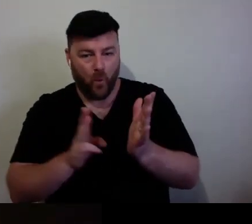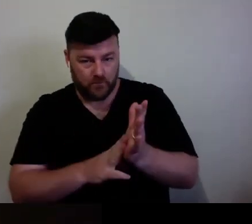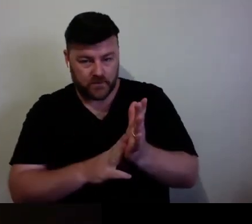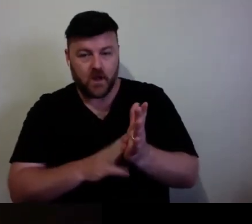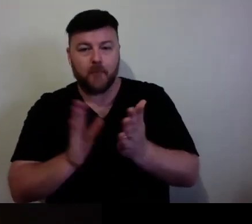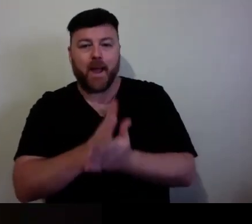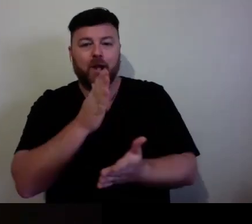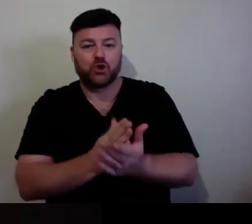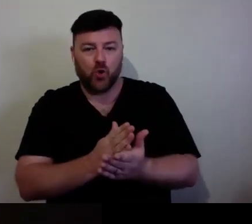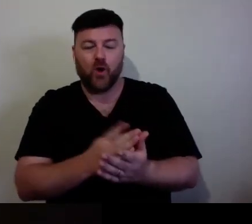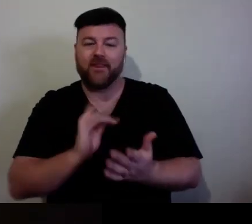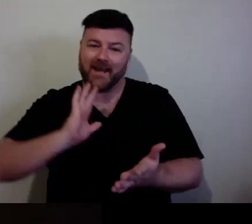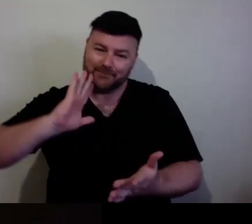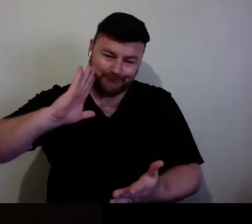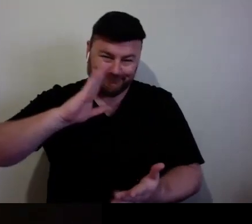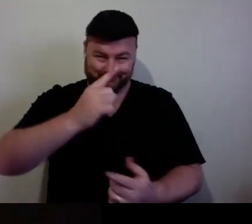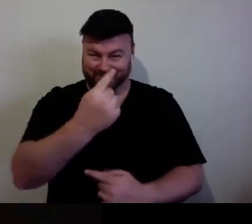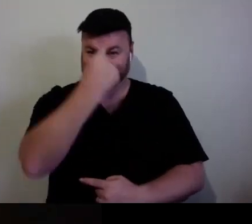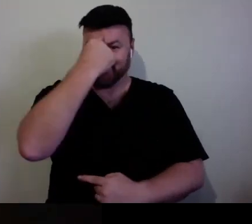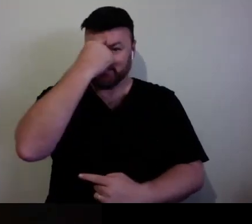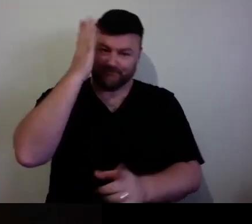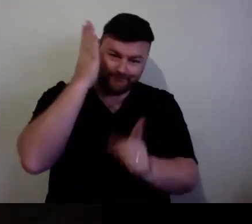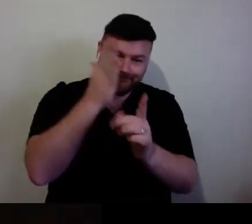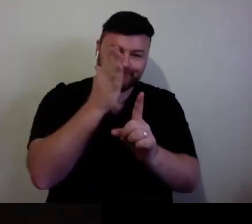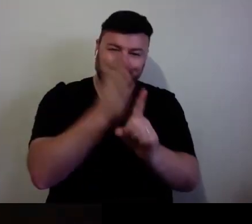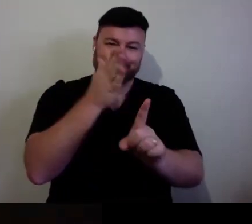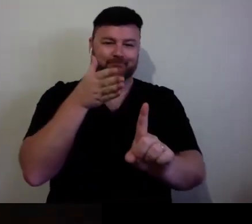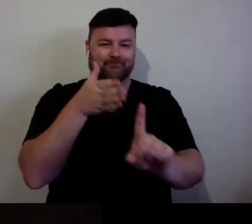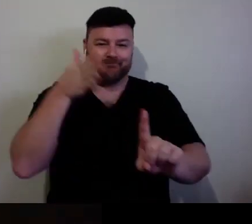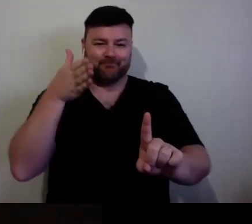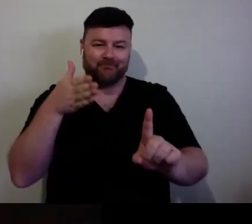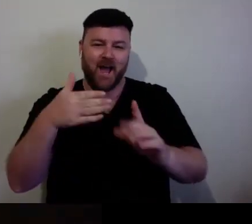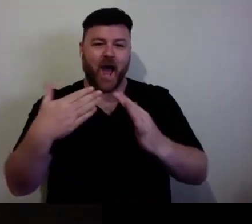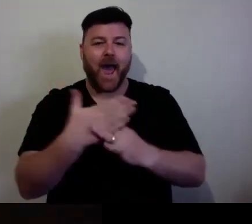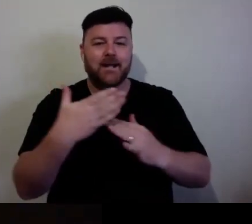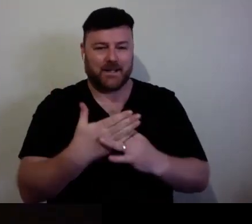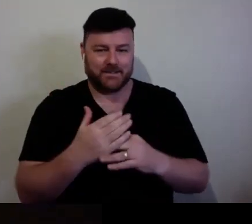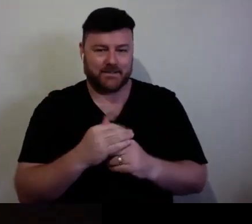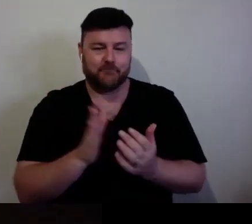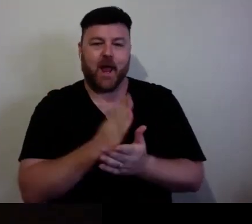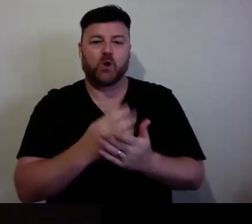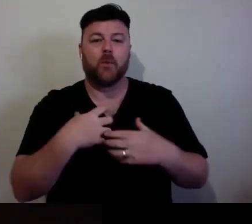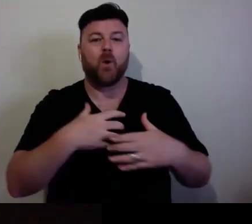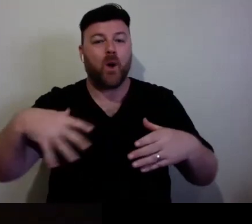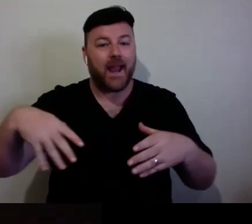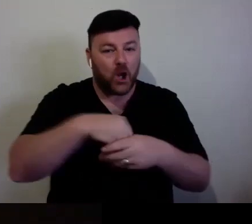that is at the core of the design of some of these platforms, to ensure that it is more inclusive of diverse audiences?